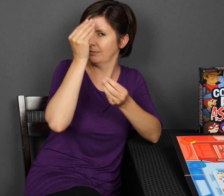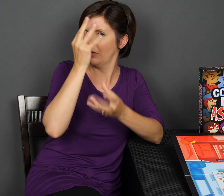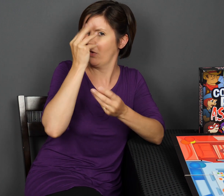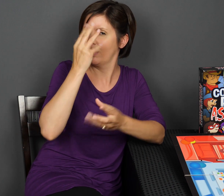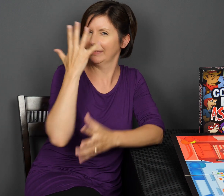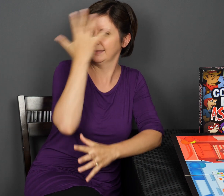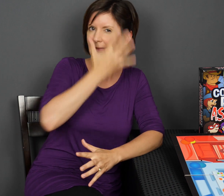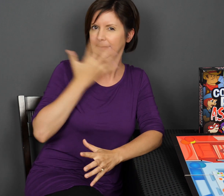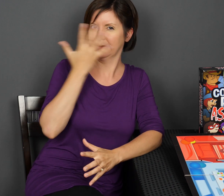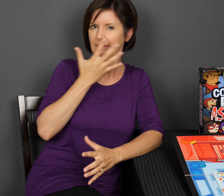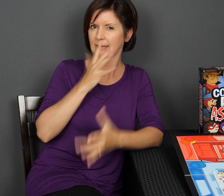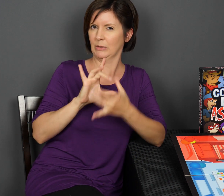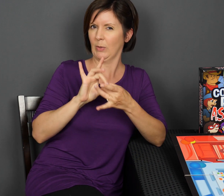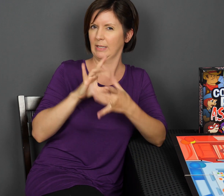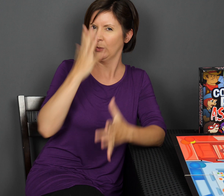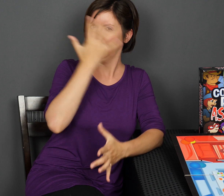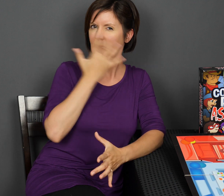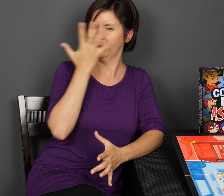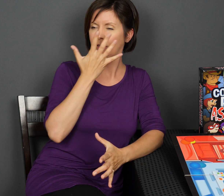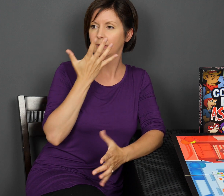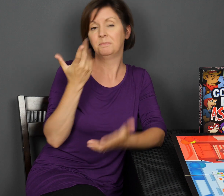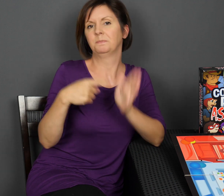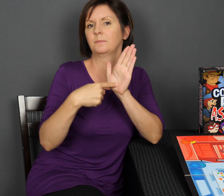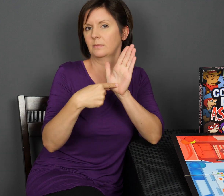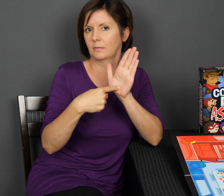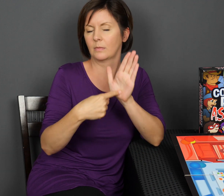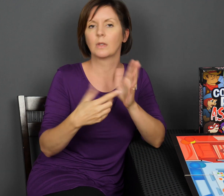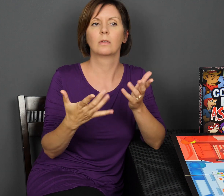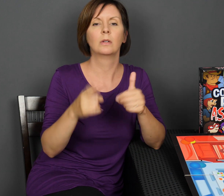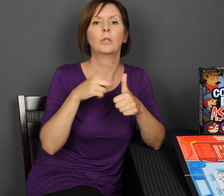Maybe require 3 different aspects of the person’s appearance.